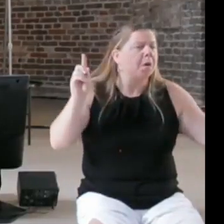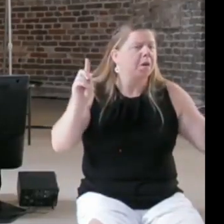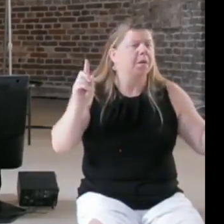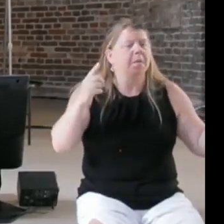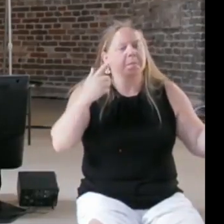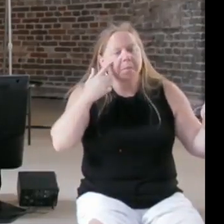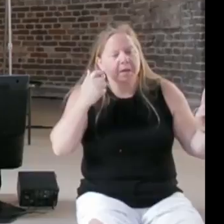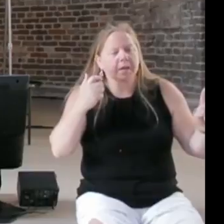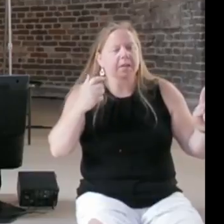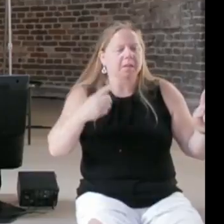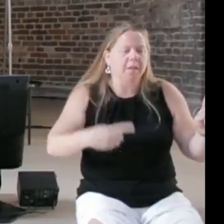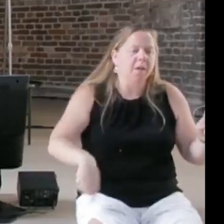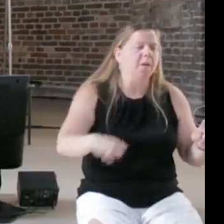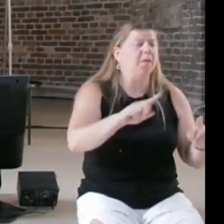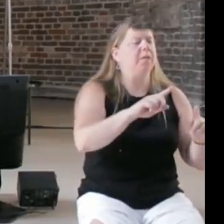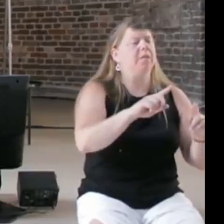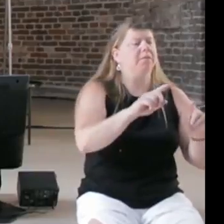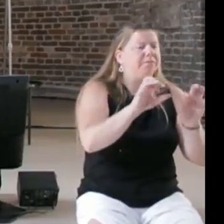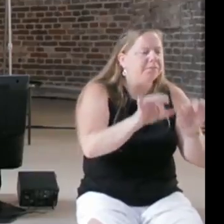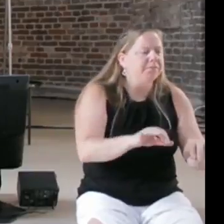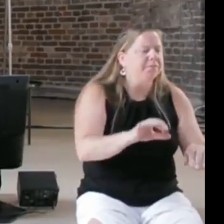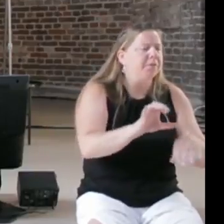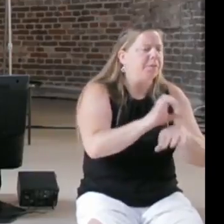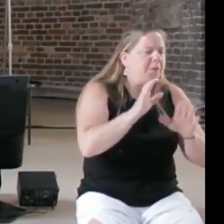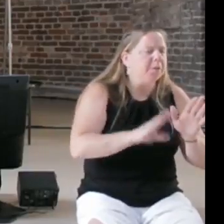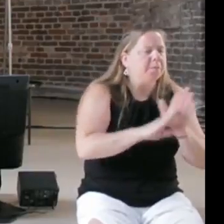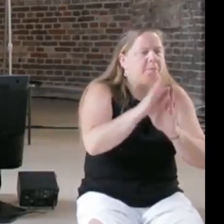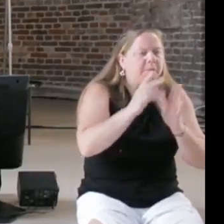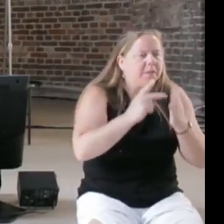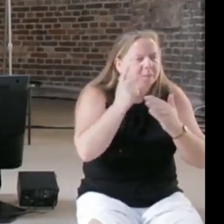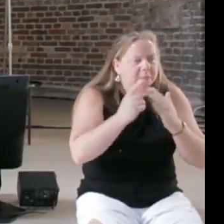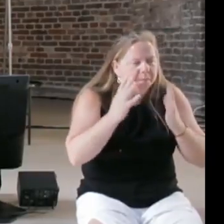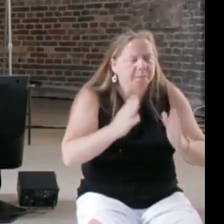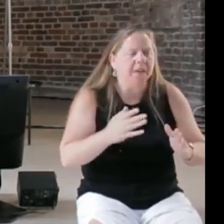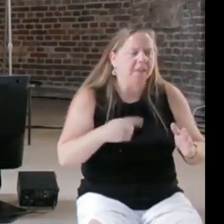there's a developer community where everybody has a basic understanding of programming and